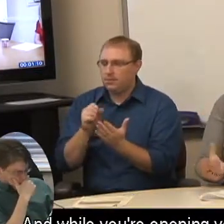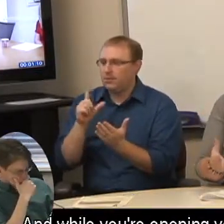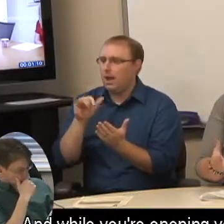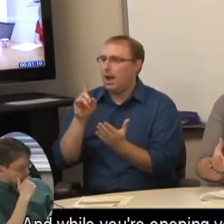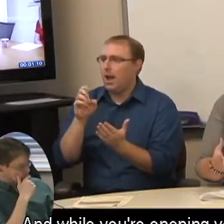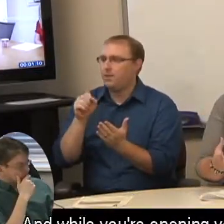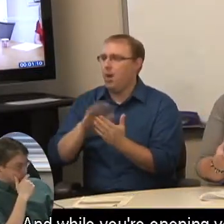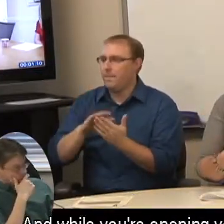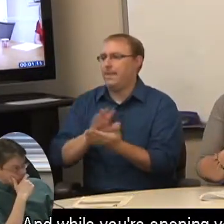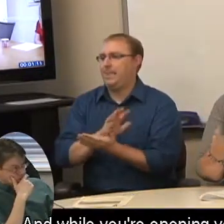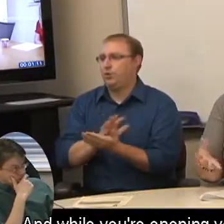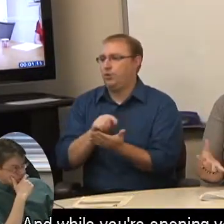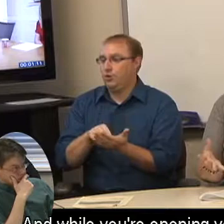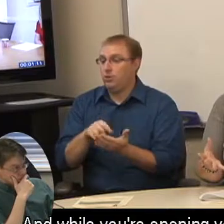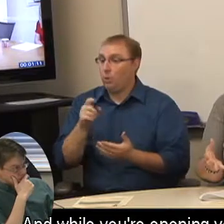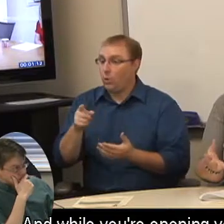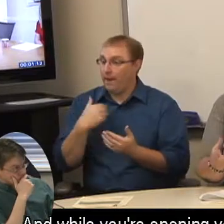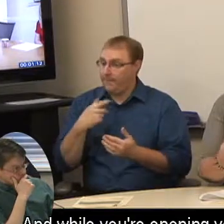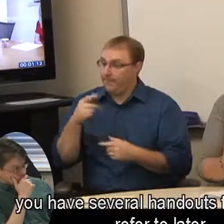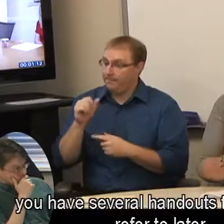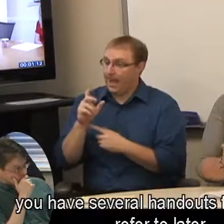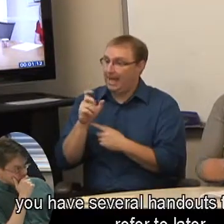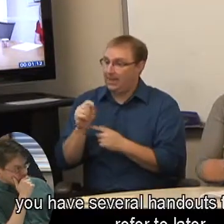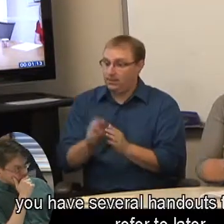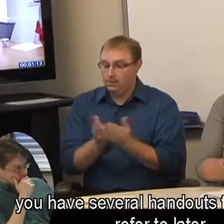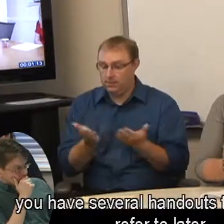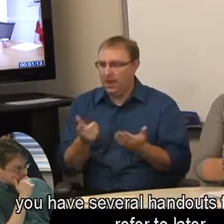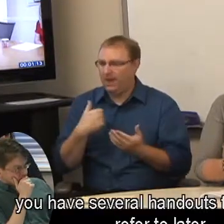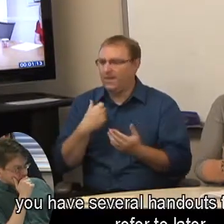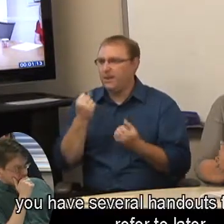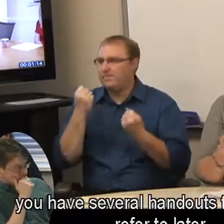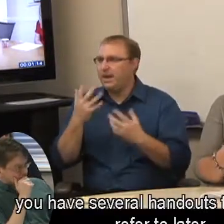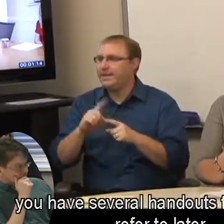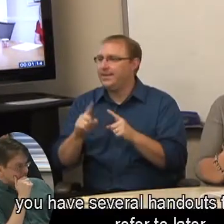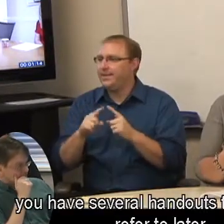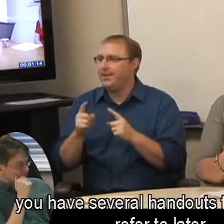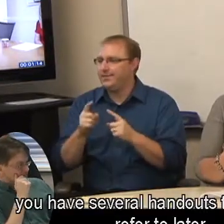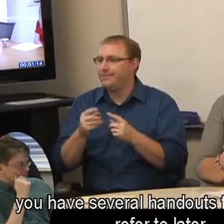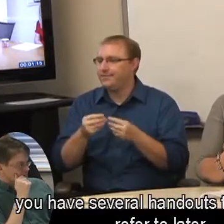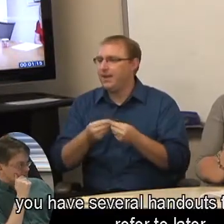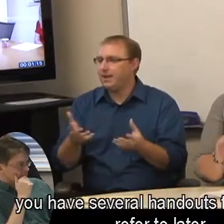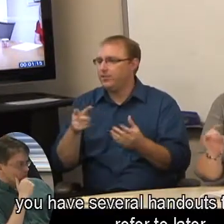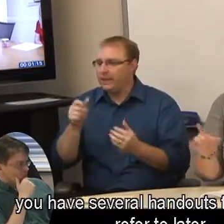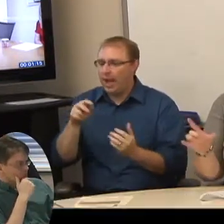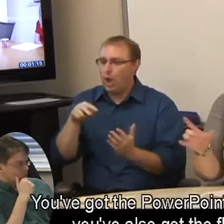And while you're opening your packet, you have several handouts that you can refer to later.